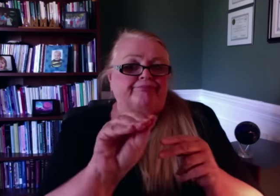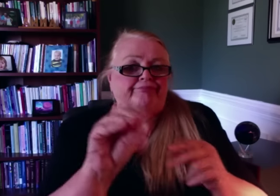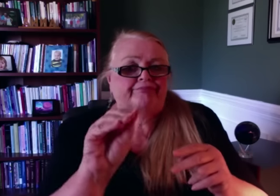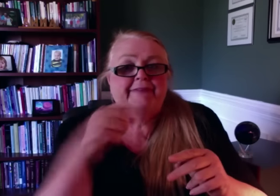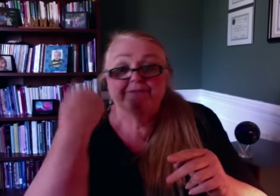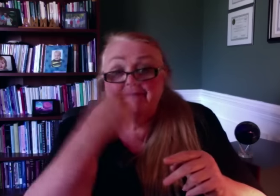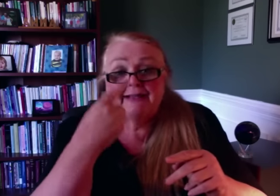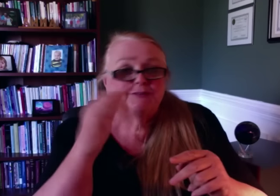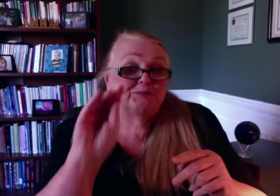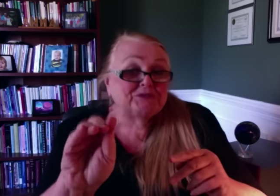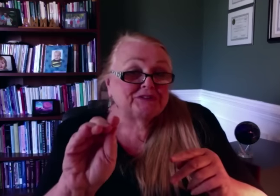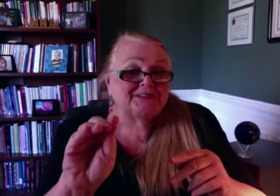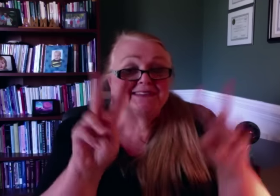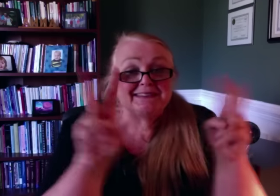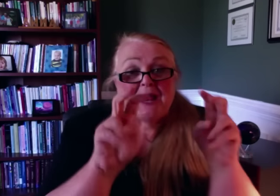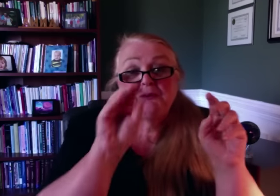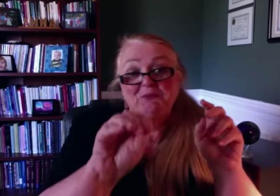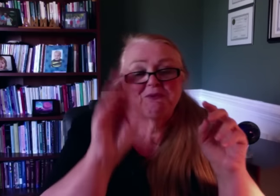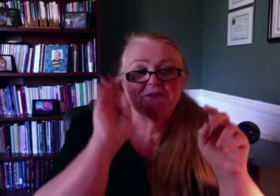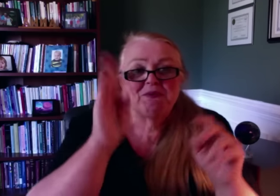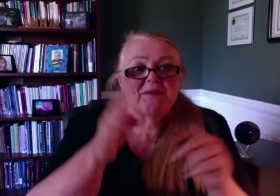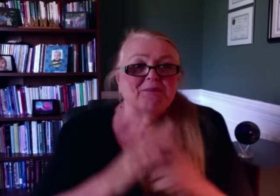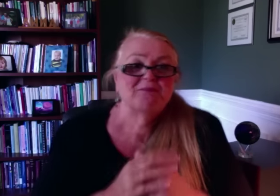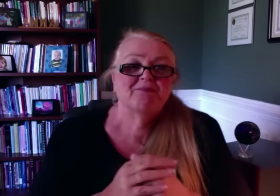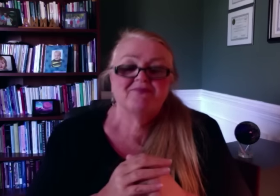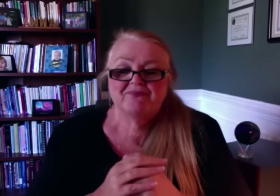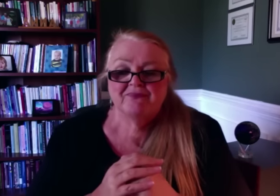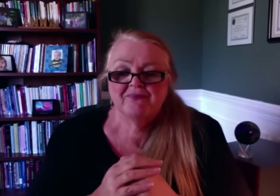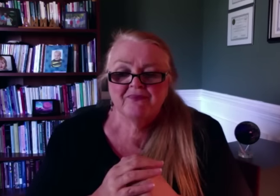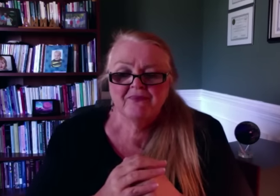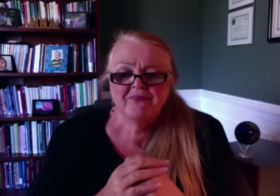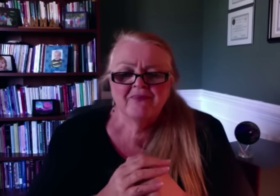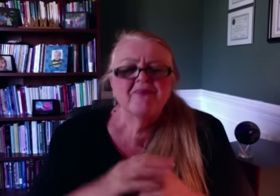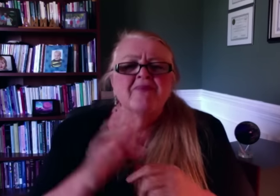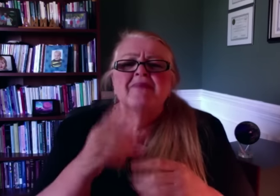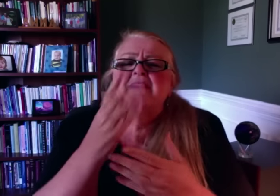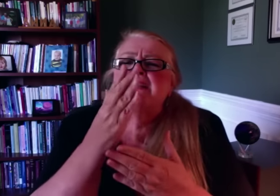with their name and photos.